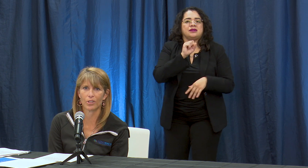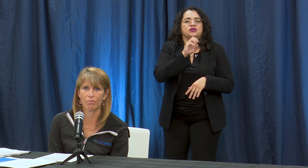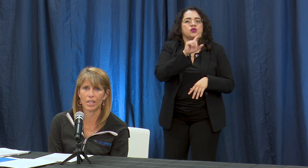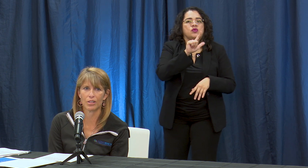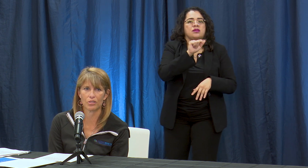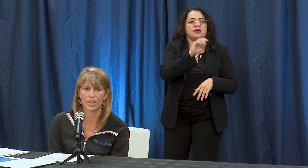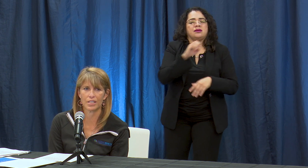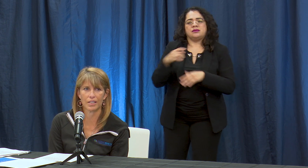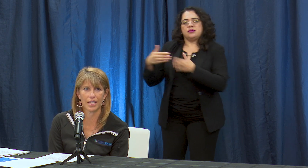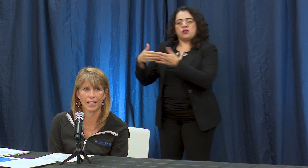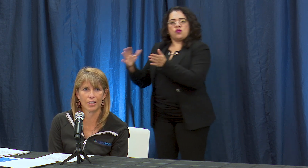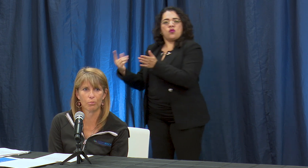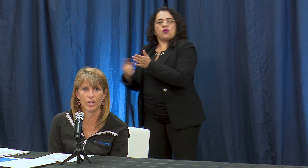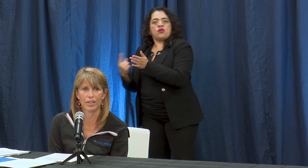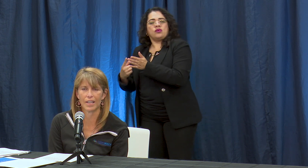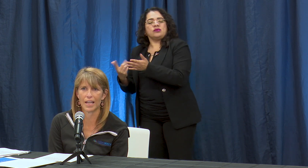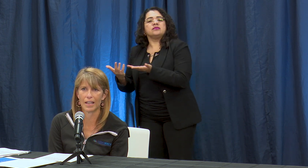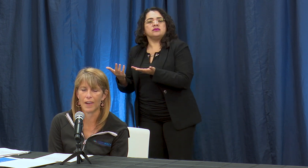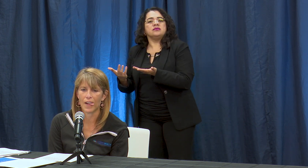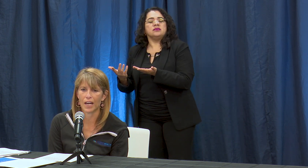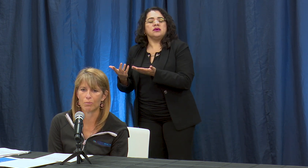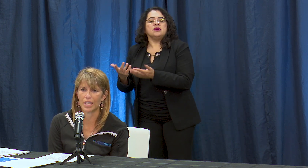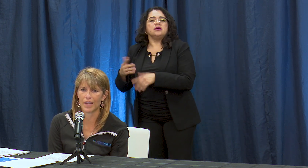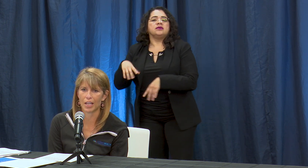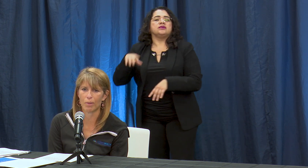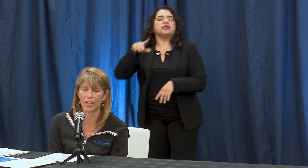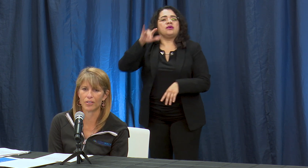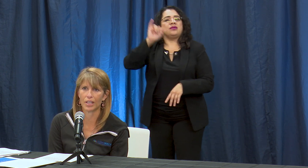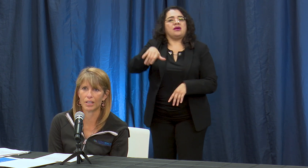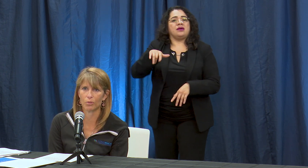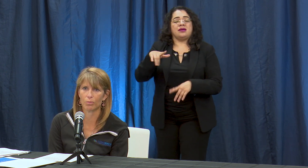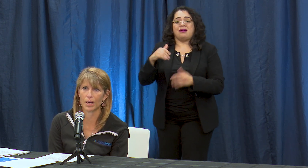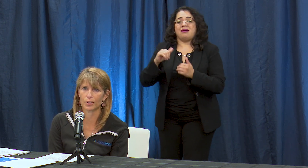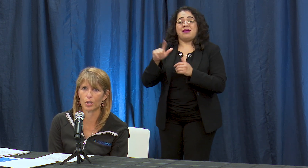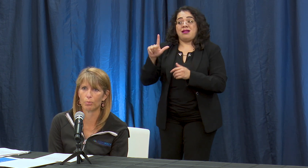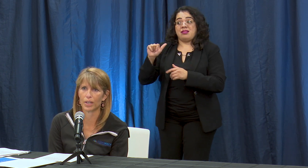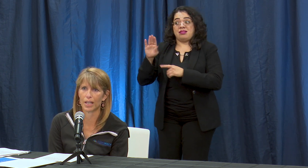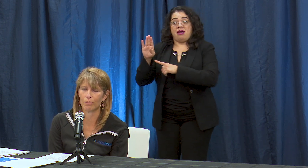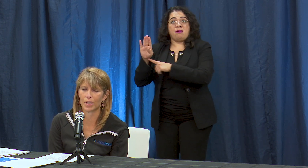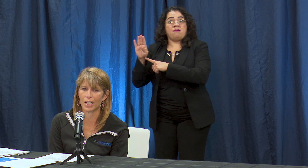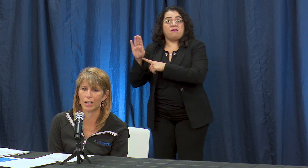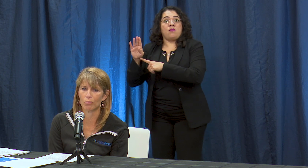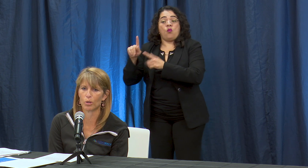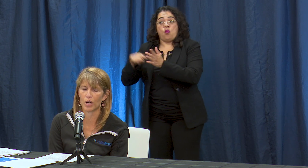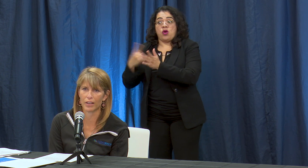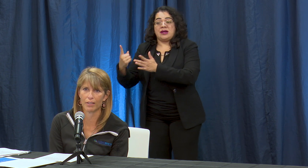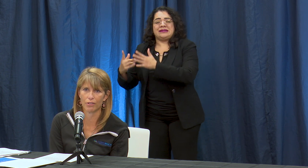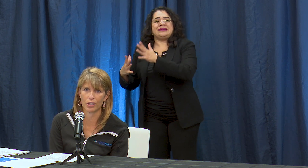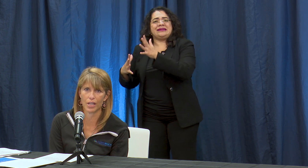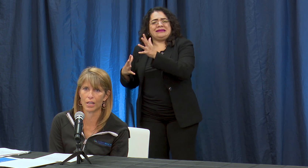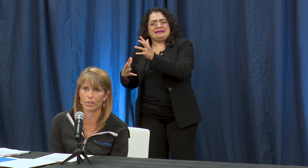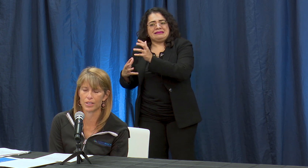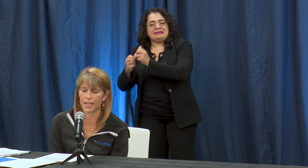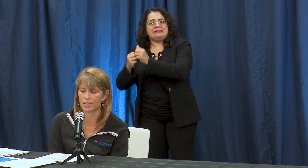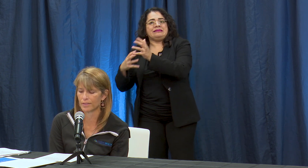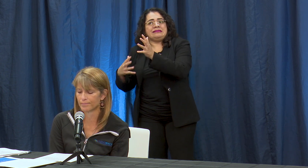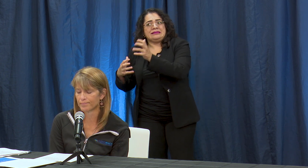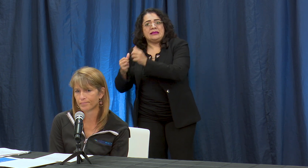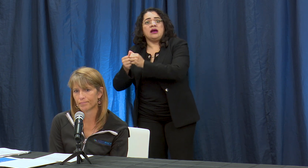can meet those criteria and at the point that they are meeting that capacity we'll be able to open it up more broadly for anyone to test.